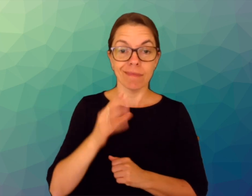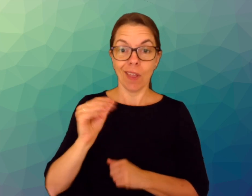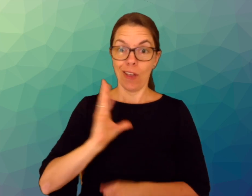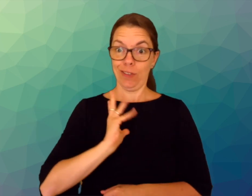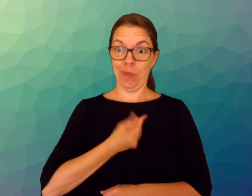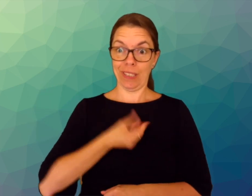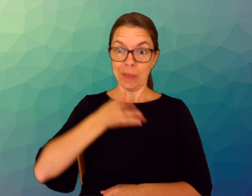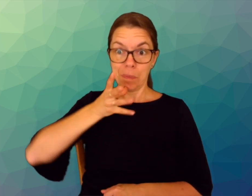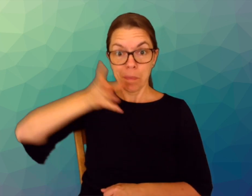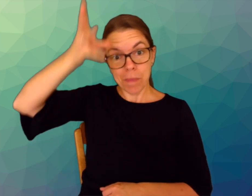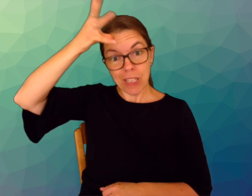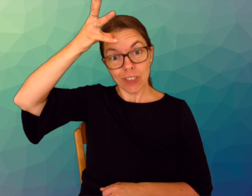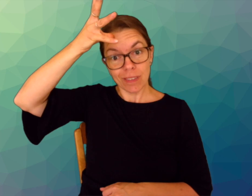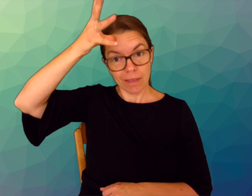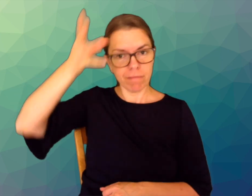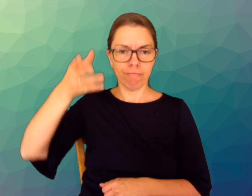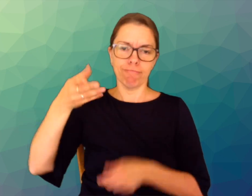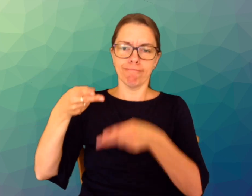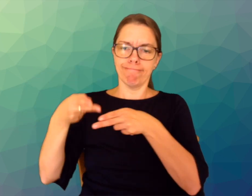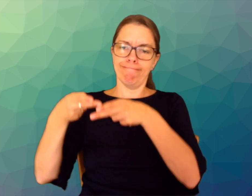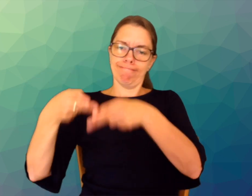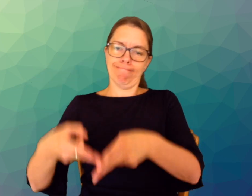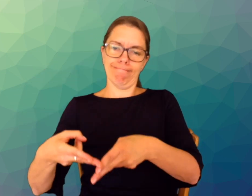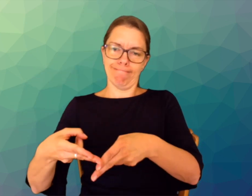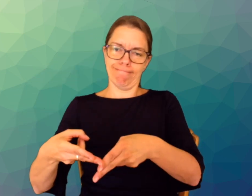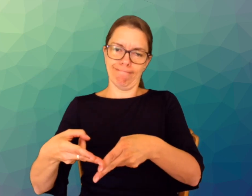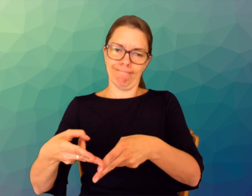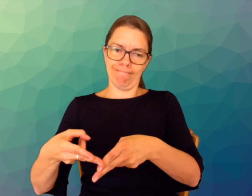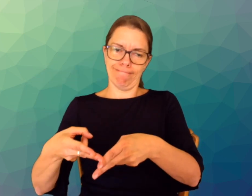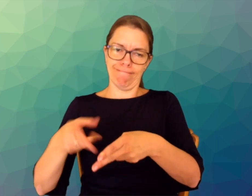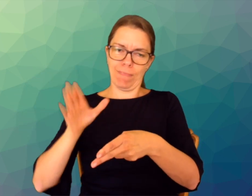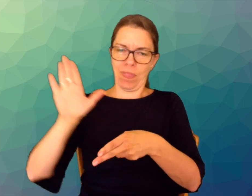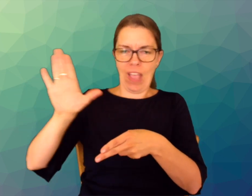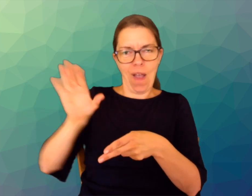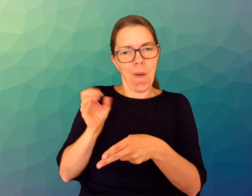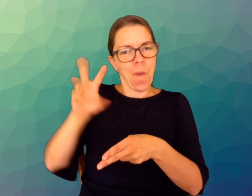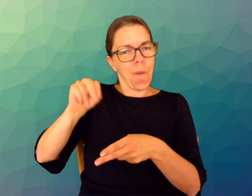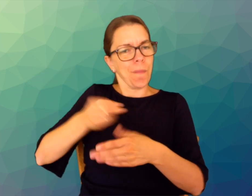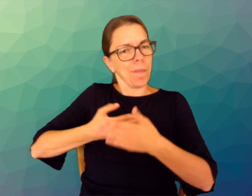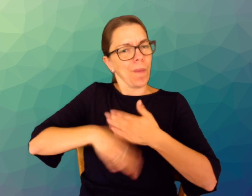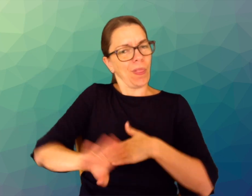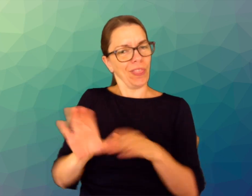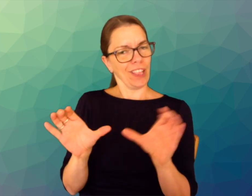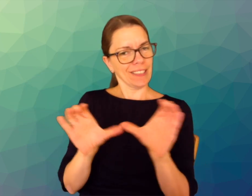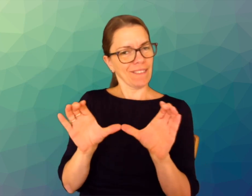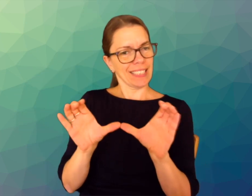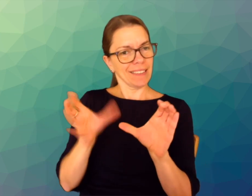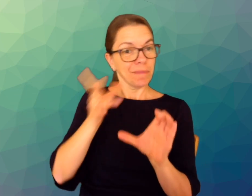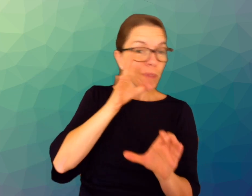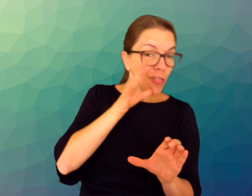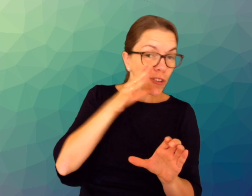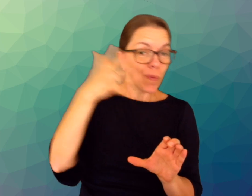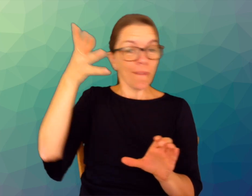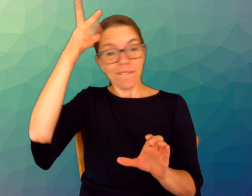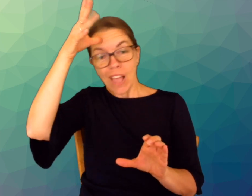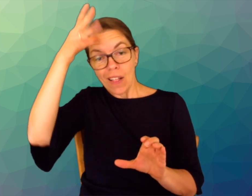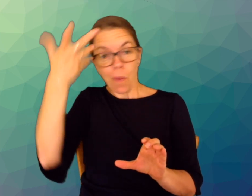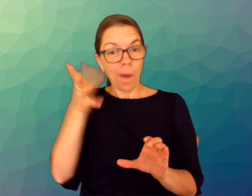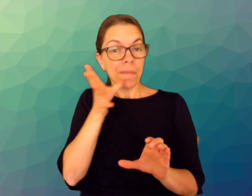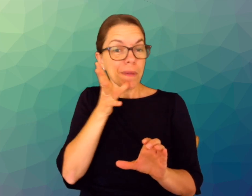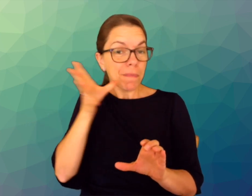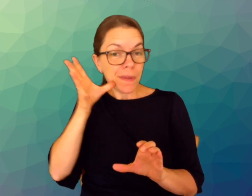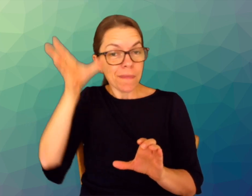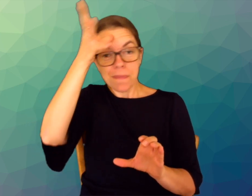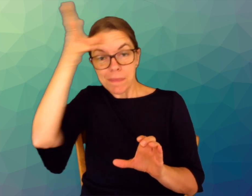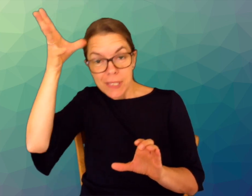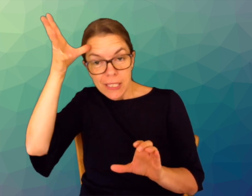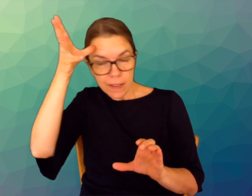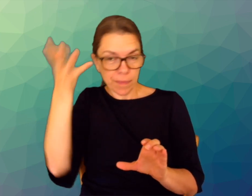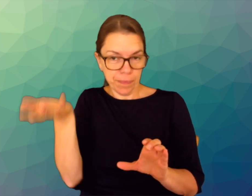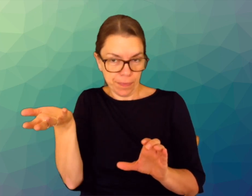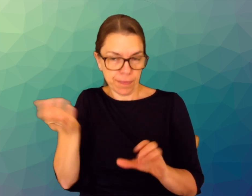Trans parents to be named adequately on their children’s birth certificate (mother, father, parent);